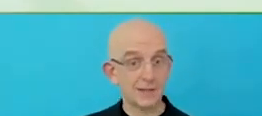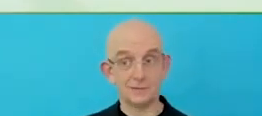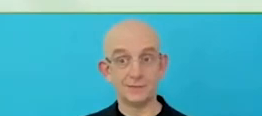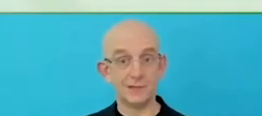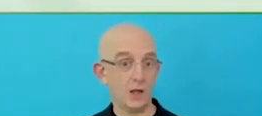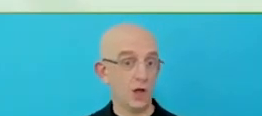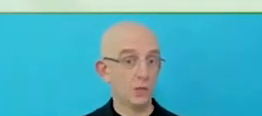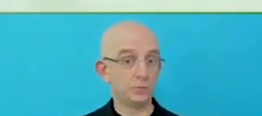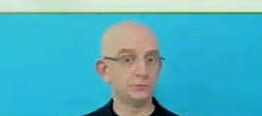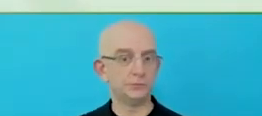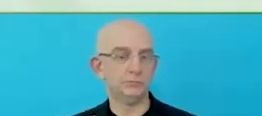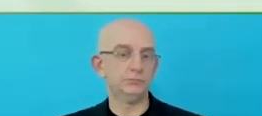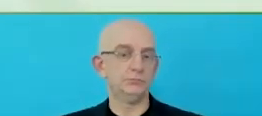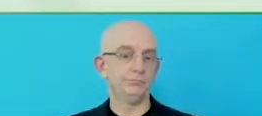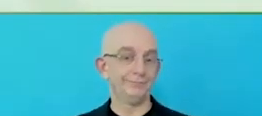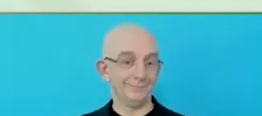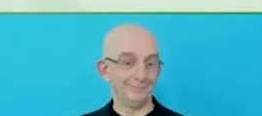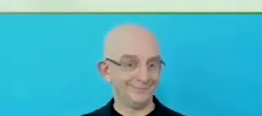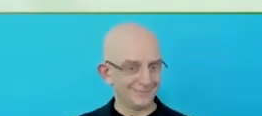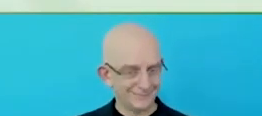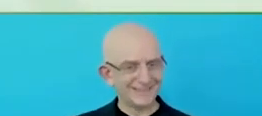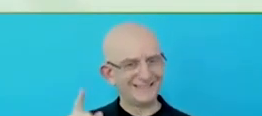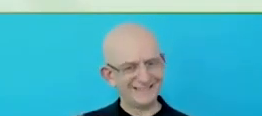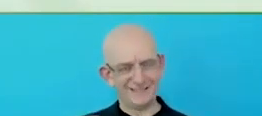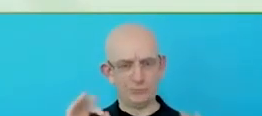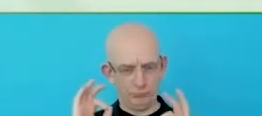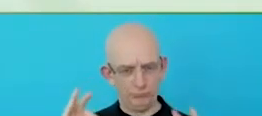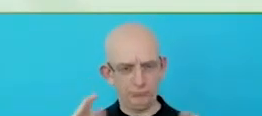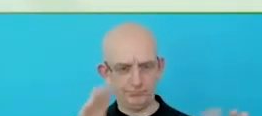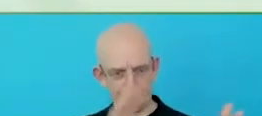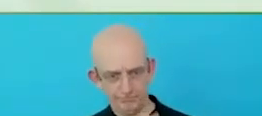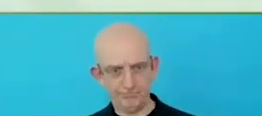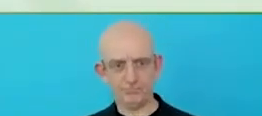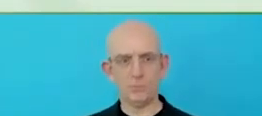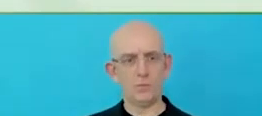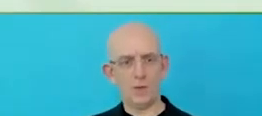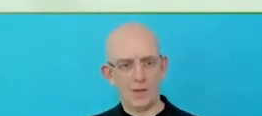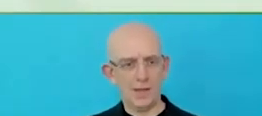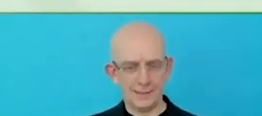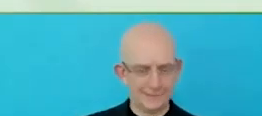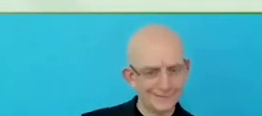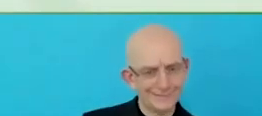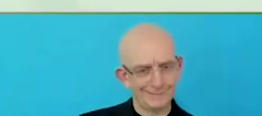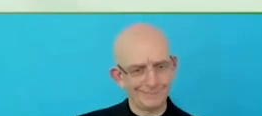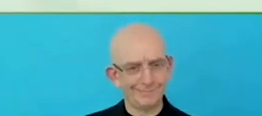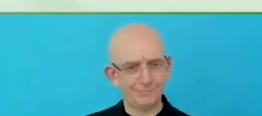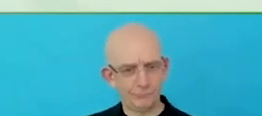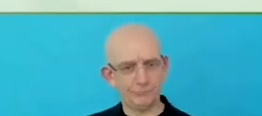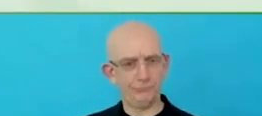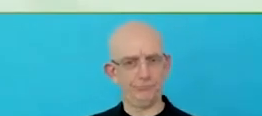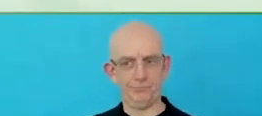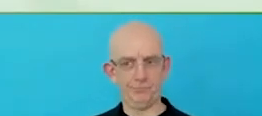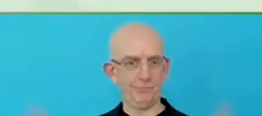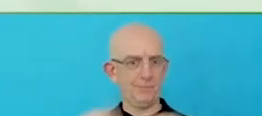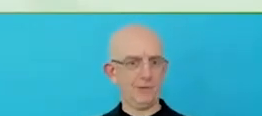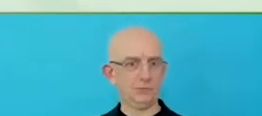We are really privilege, I think to be here and really the sheer amount of innovation that is happening to remove the barriers is